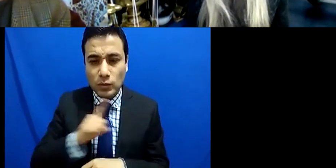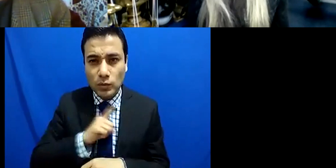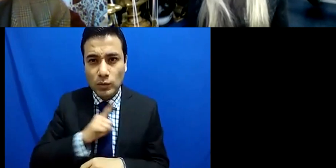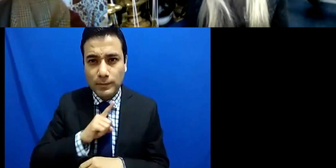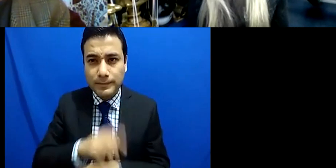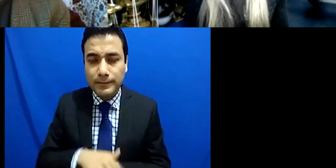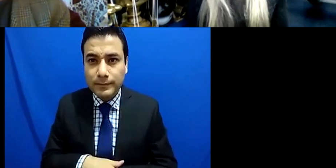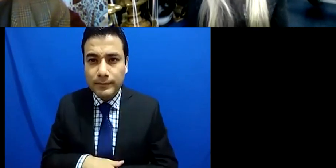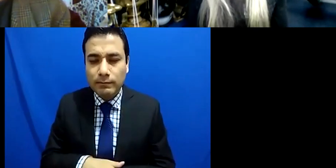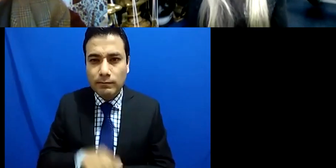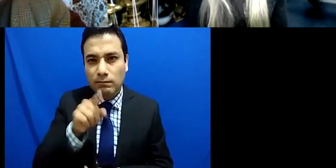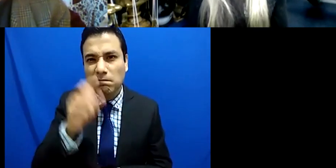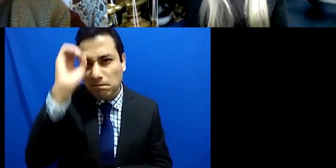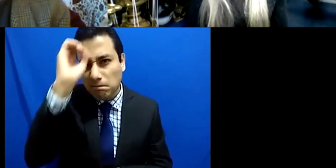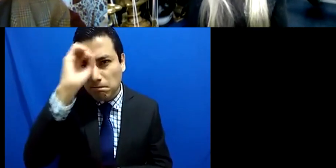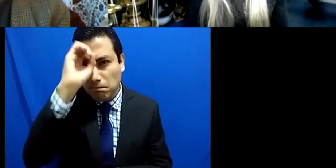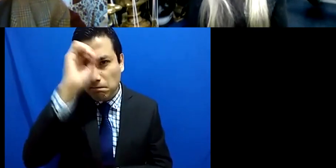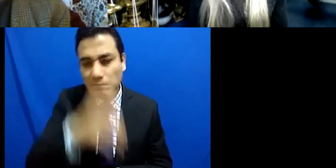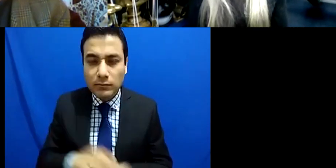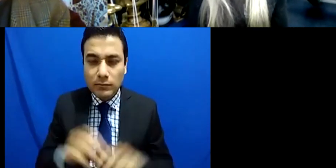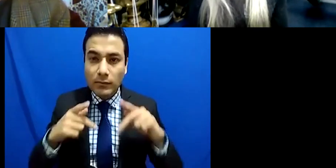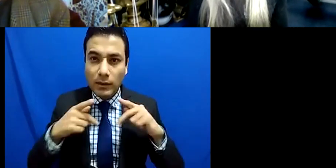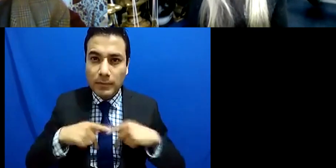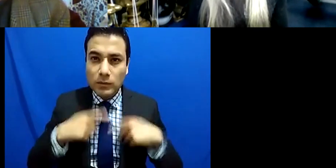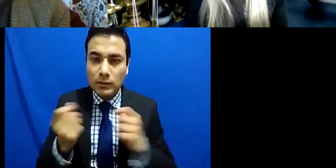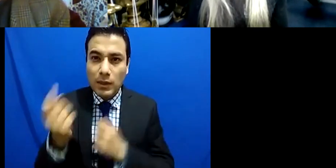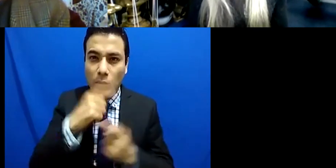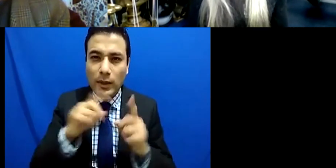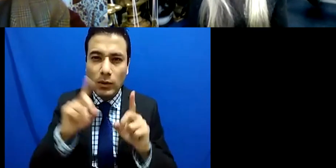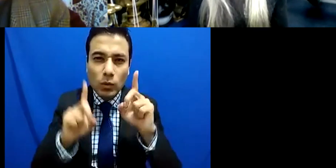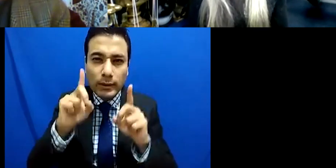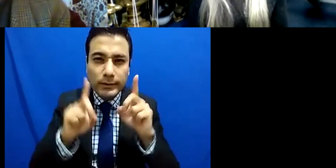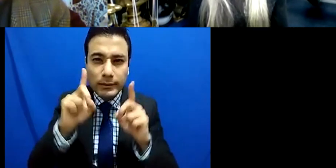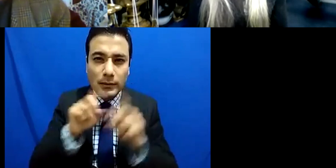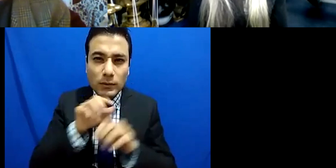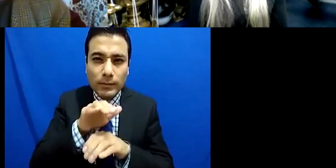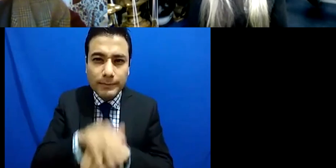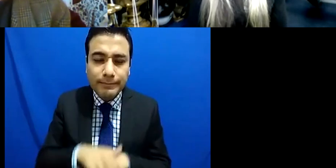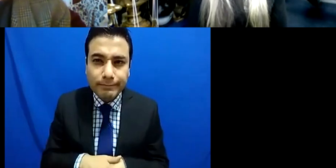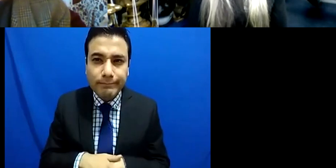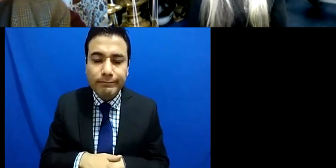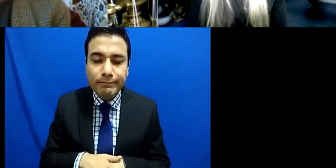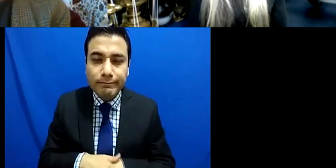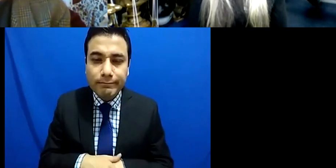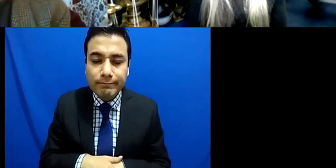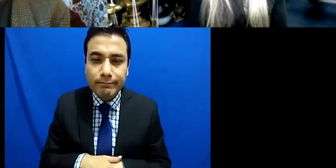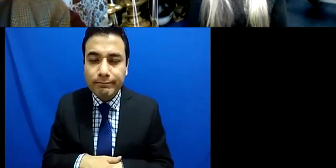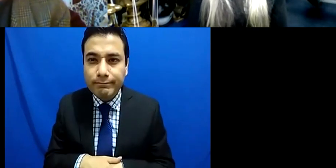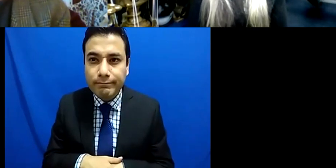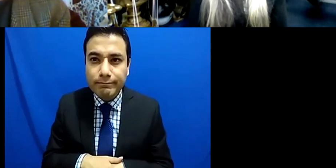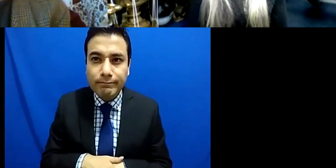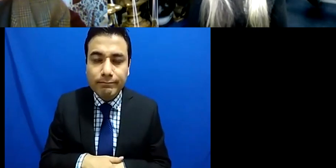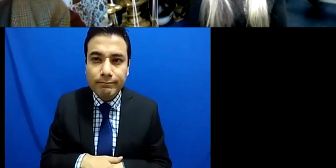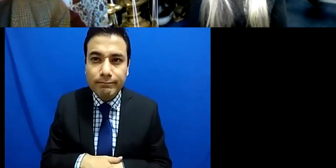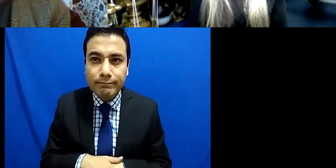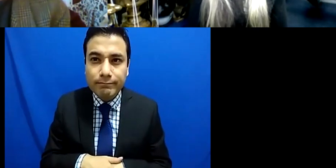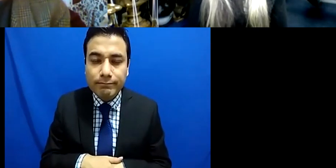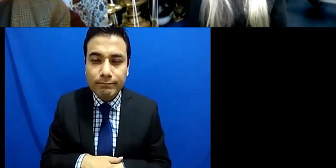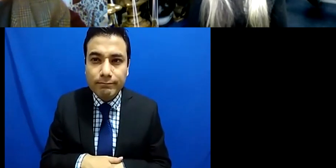some of us have with respect to the way that currently the notion of inclusion is being used